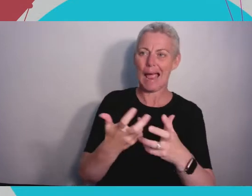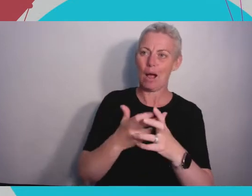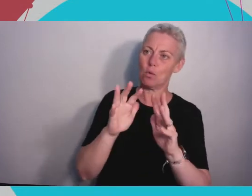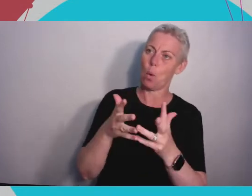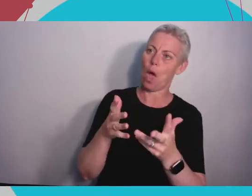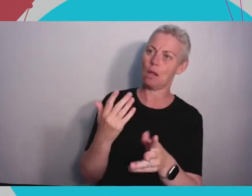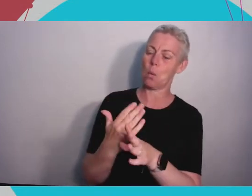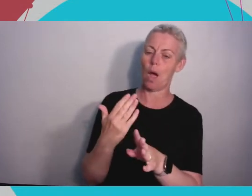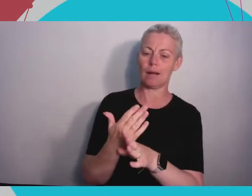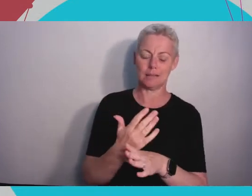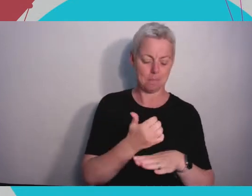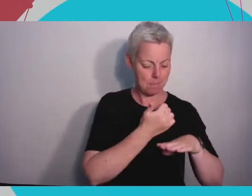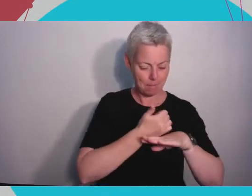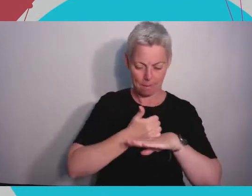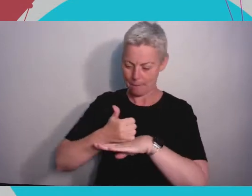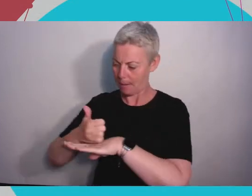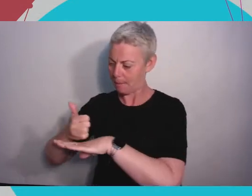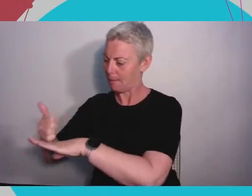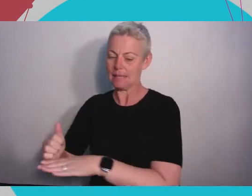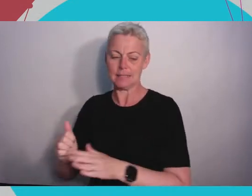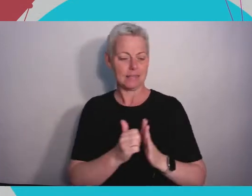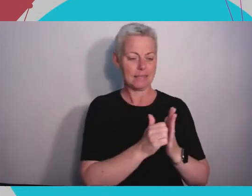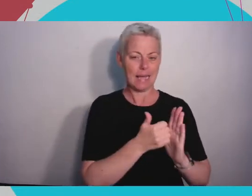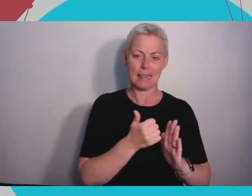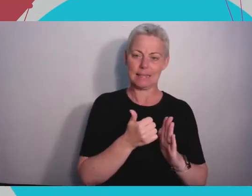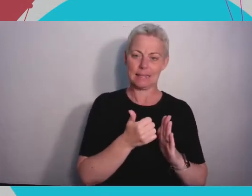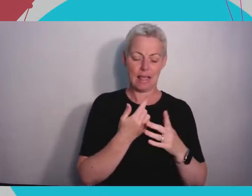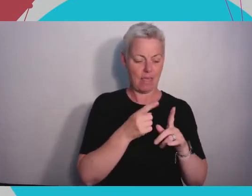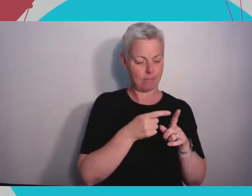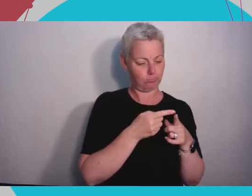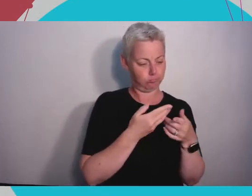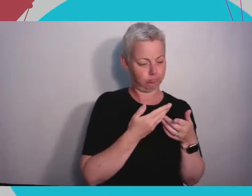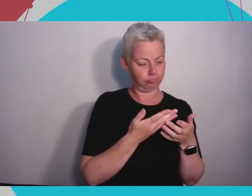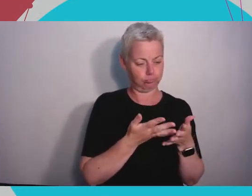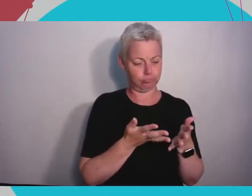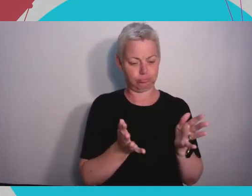range of experiences and skill sets so you can see things as they start to come together.